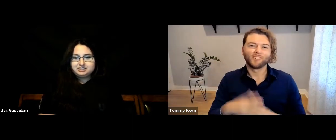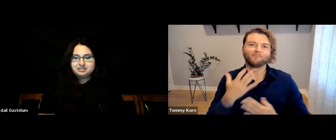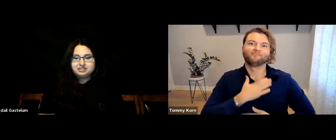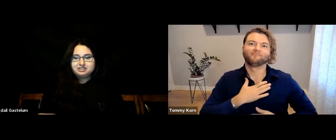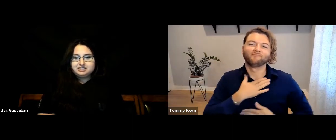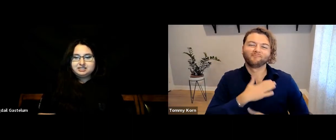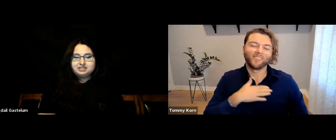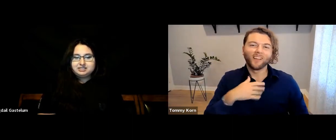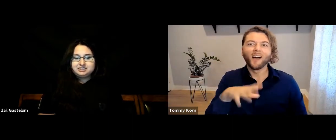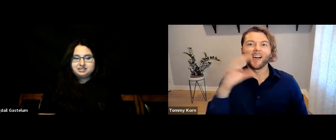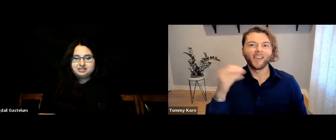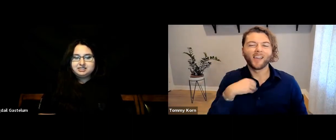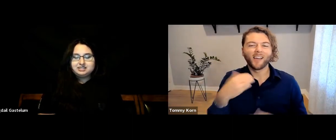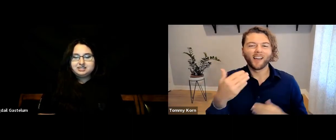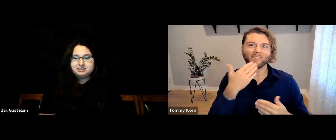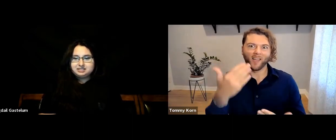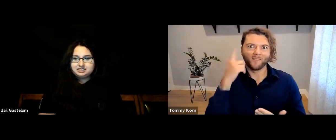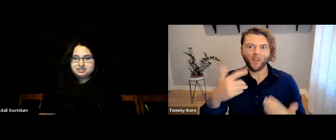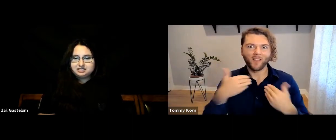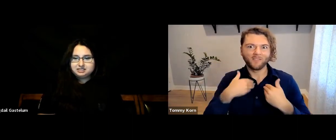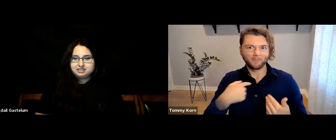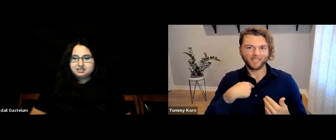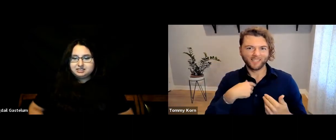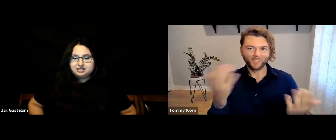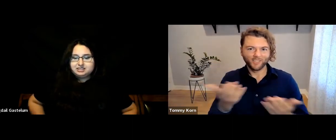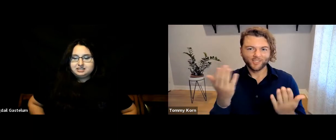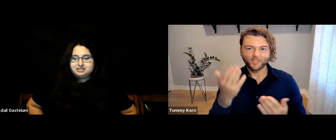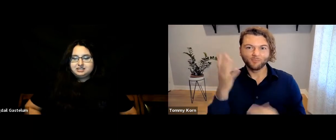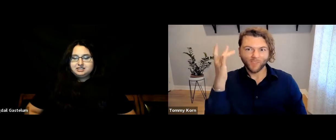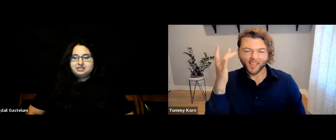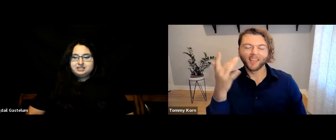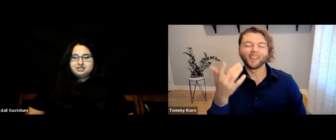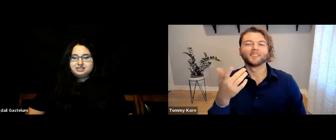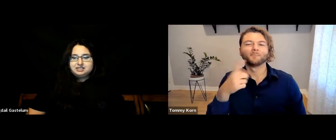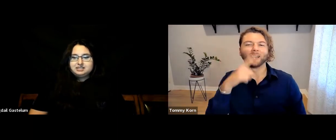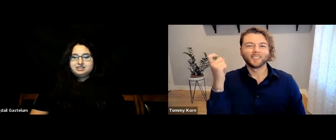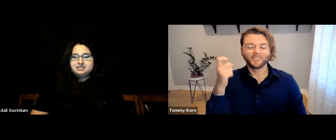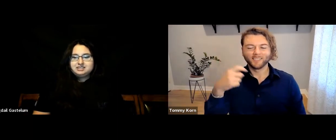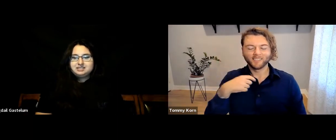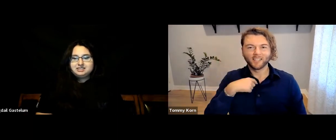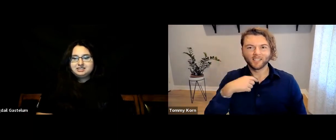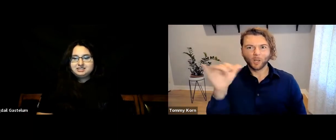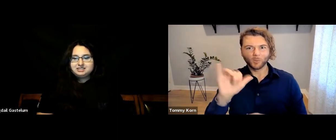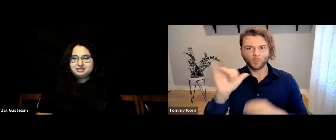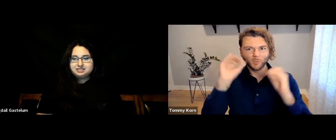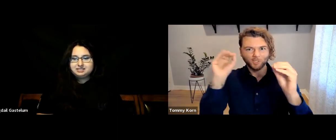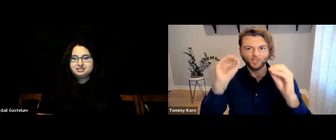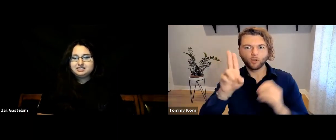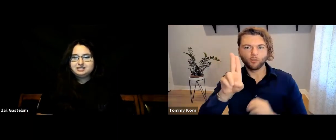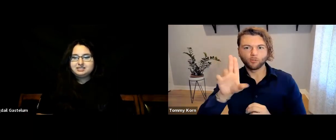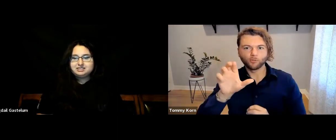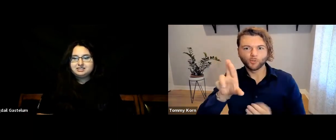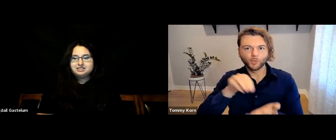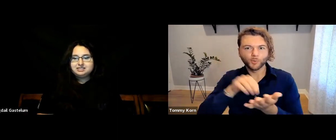I really enjoy it, and I just thank you all for having me here because I also teach UCR students